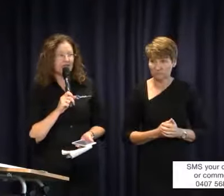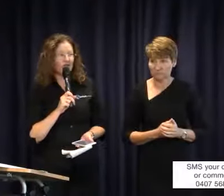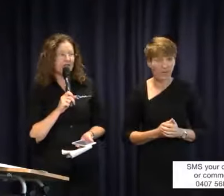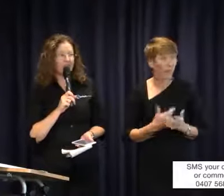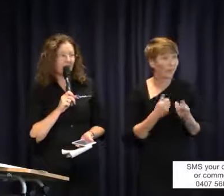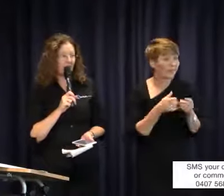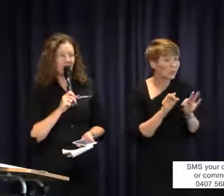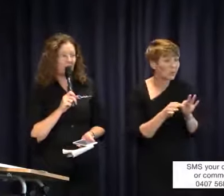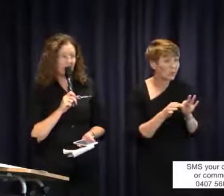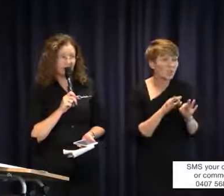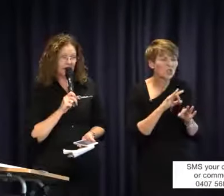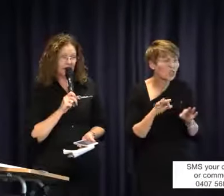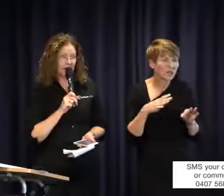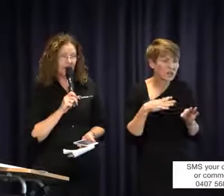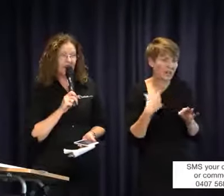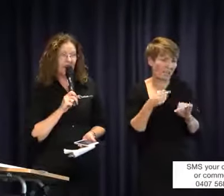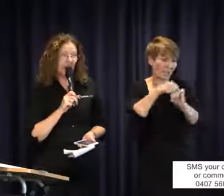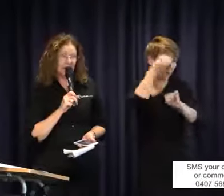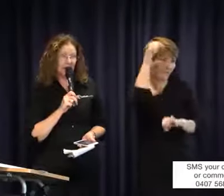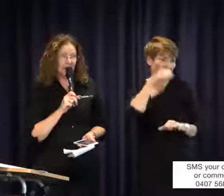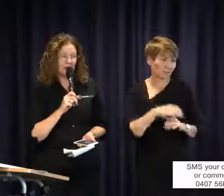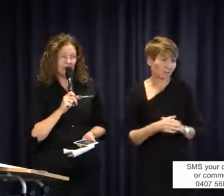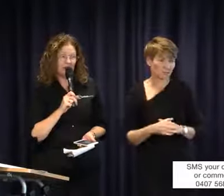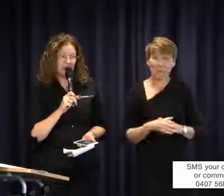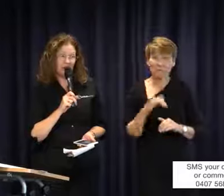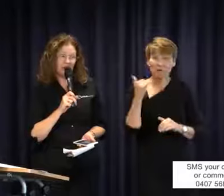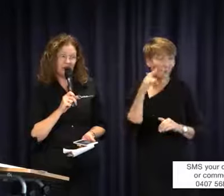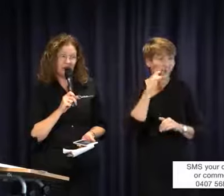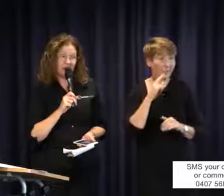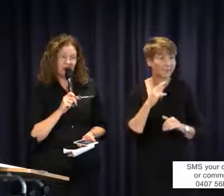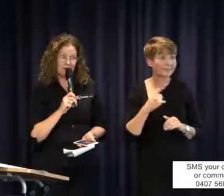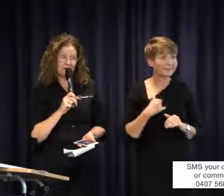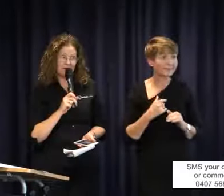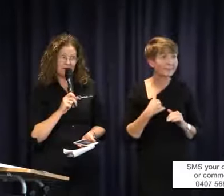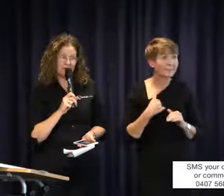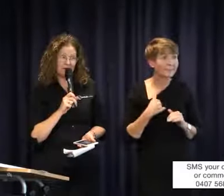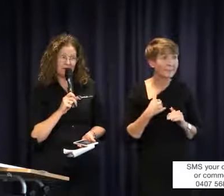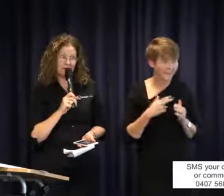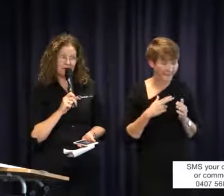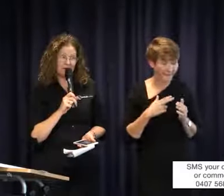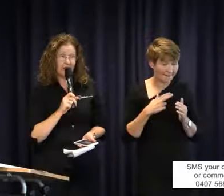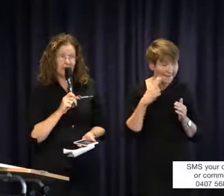don't need to have a qualification. They may be able to finger spell their own name. That